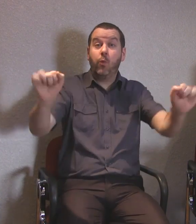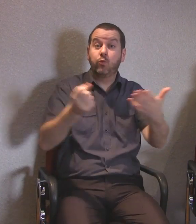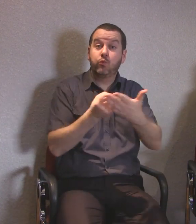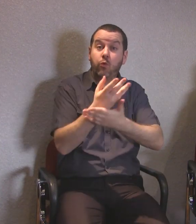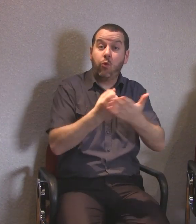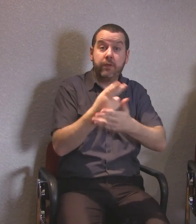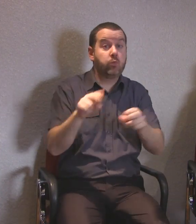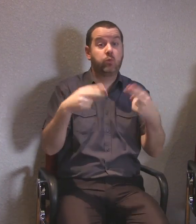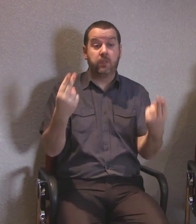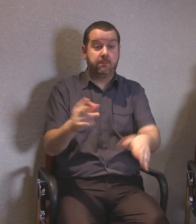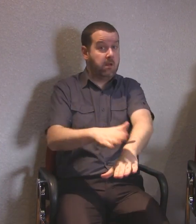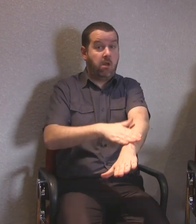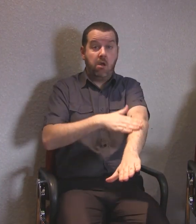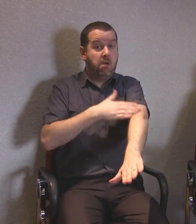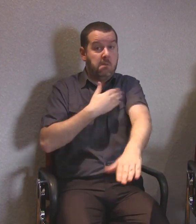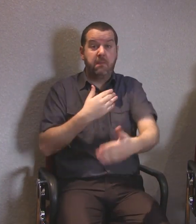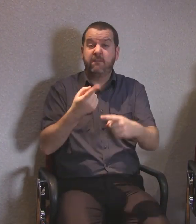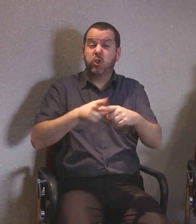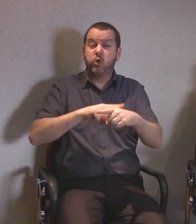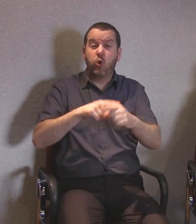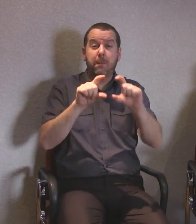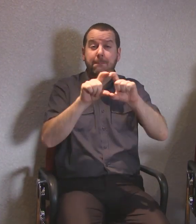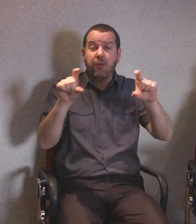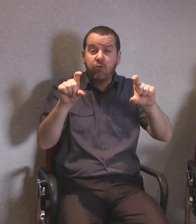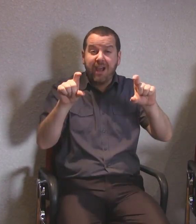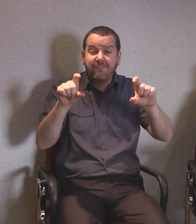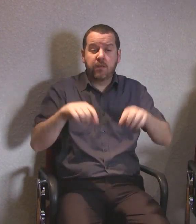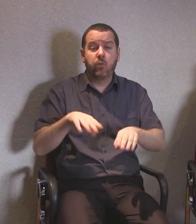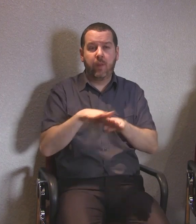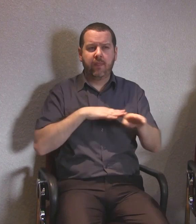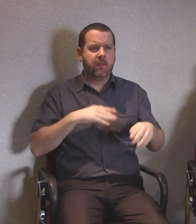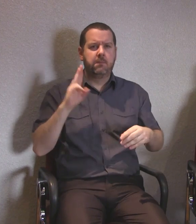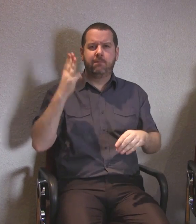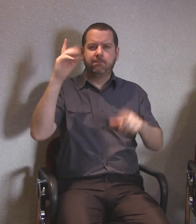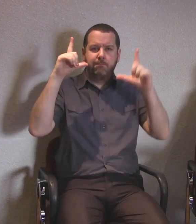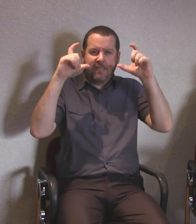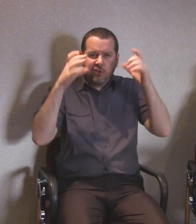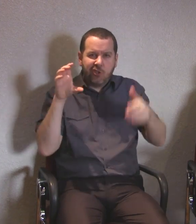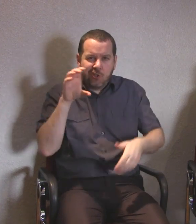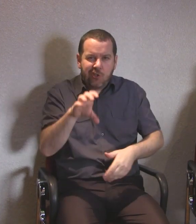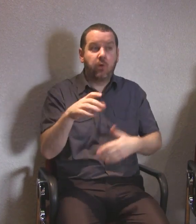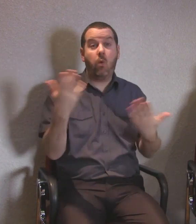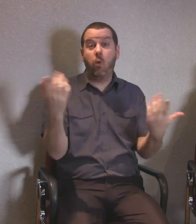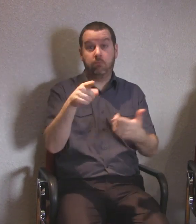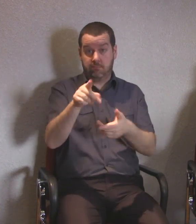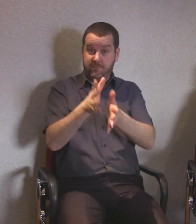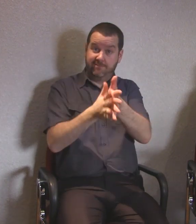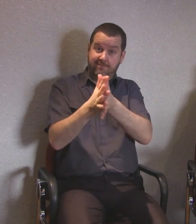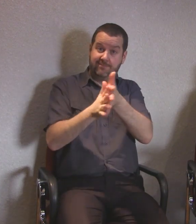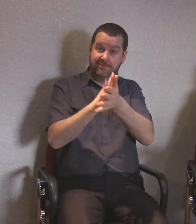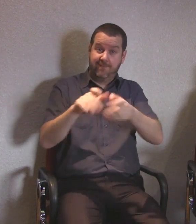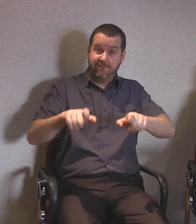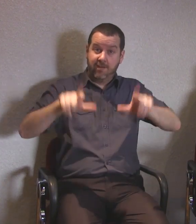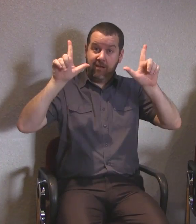It can be a short written paragraph with a photo or a blog post.